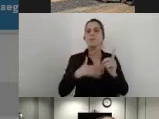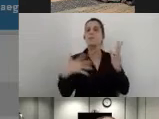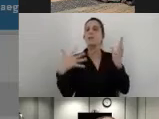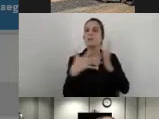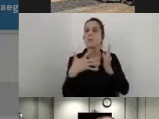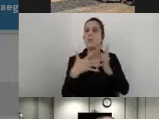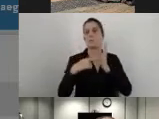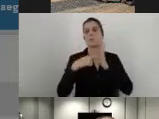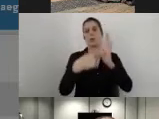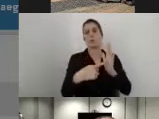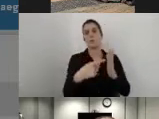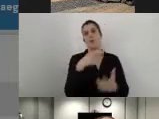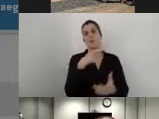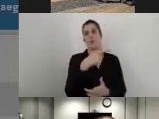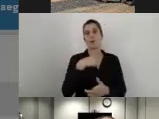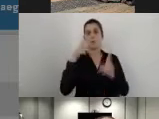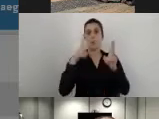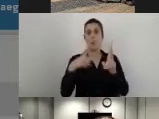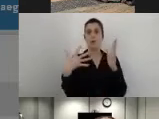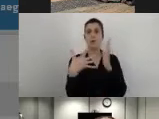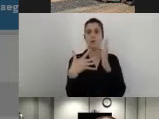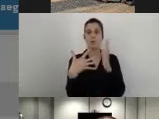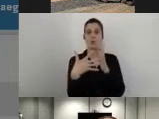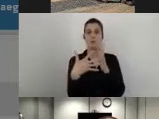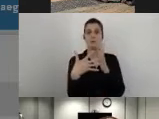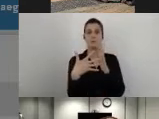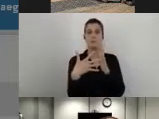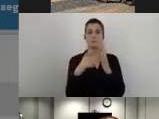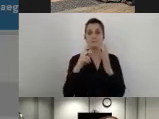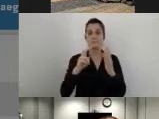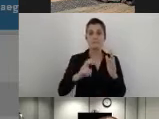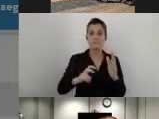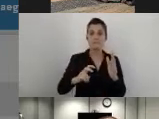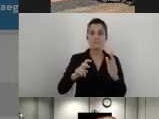we can survey an elevator car, just as an example.